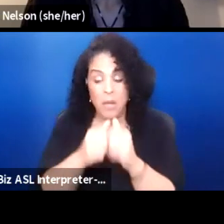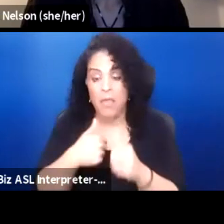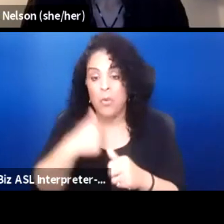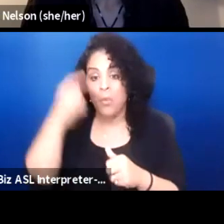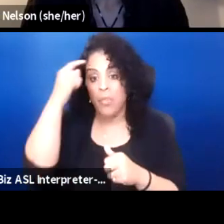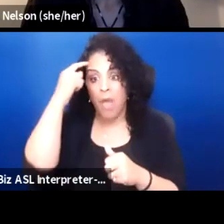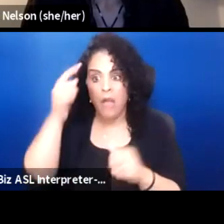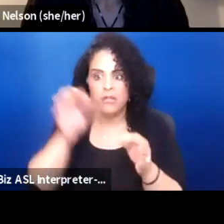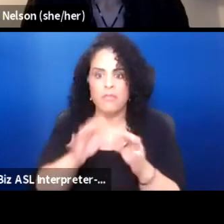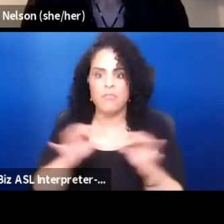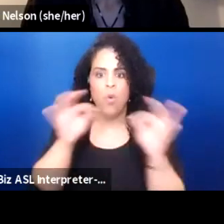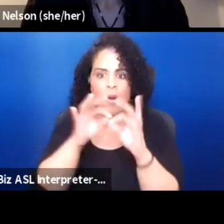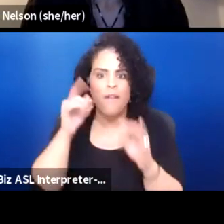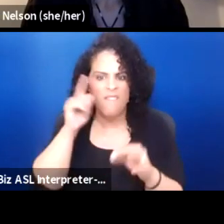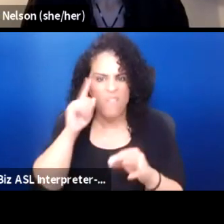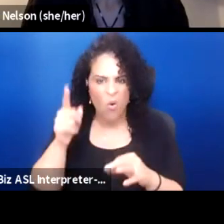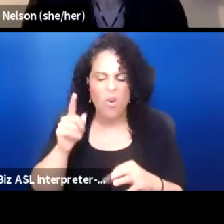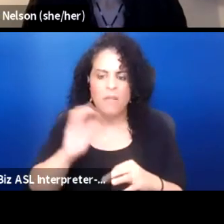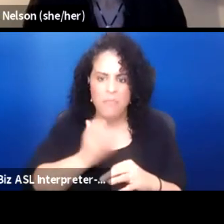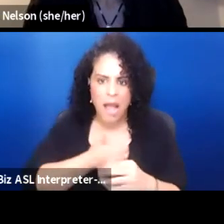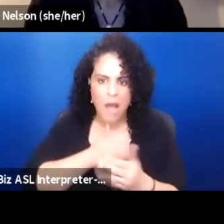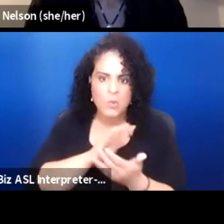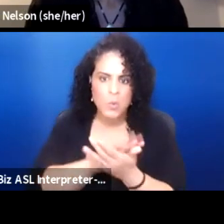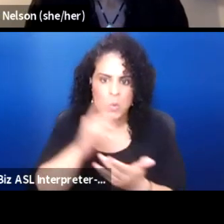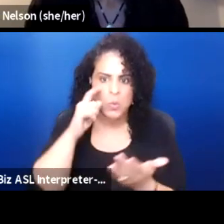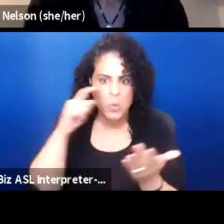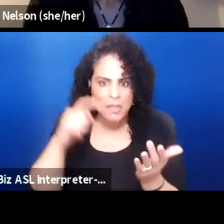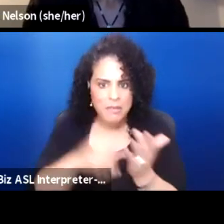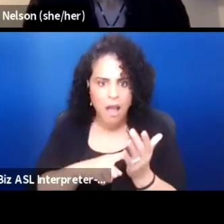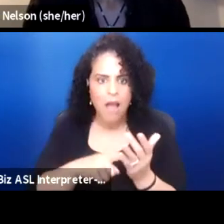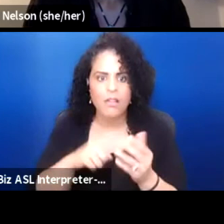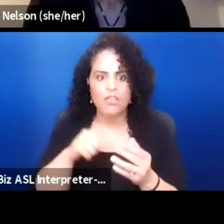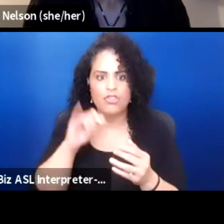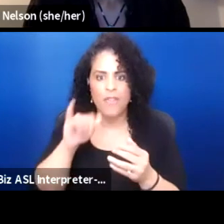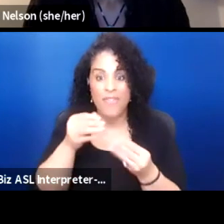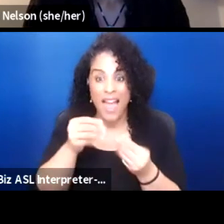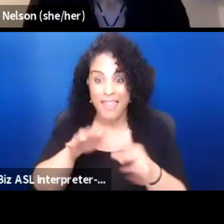for our school to acknowledge the land that they occupy